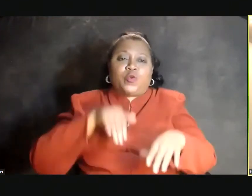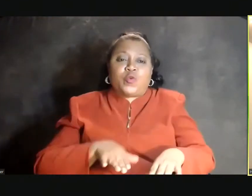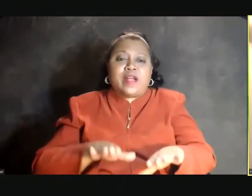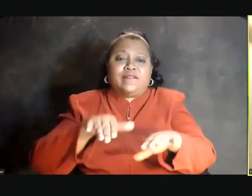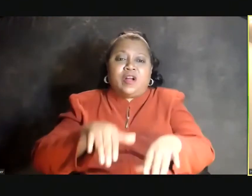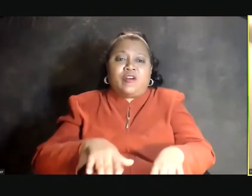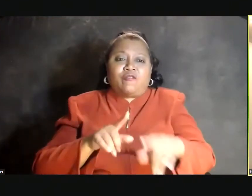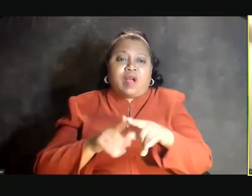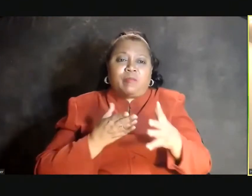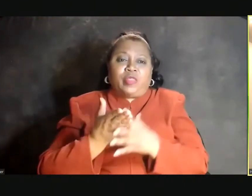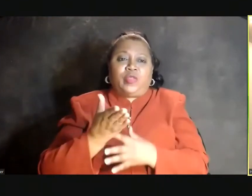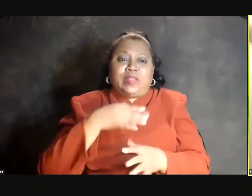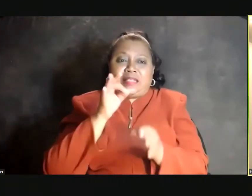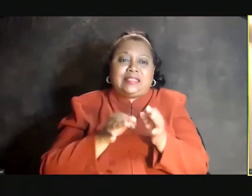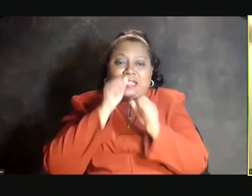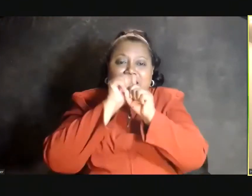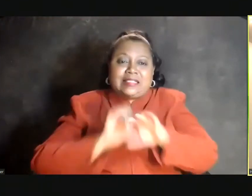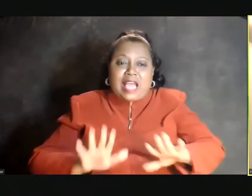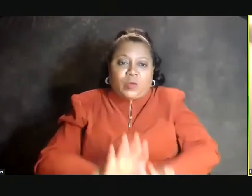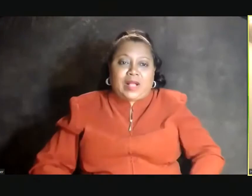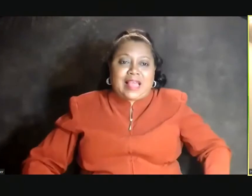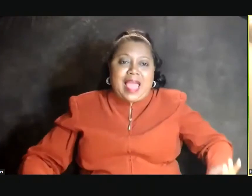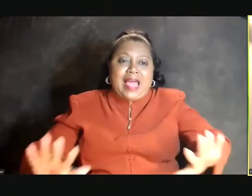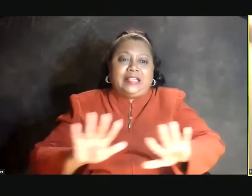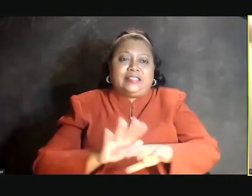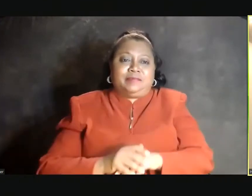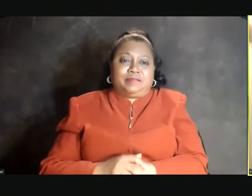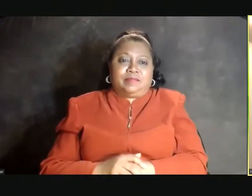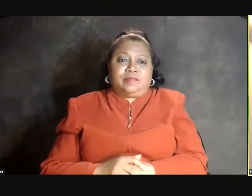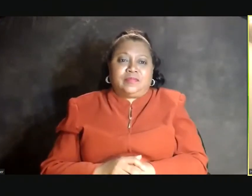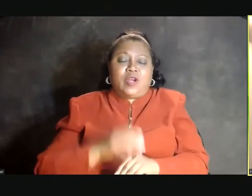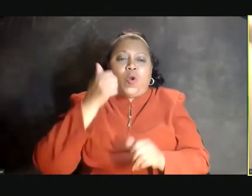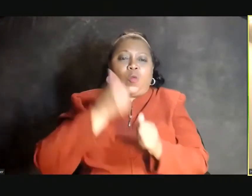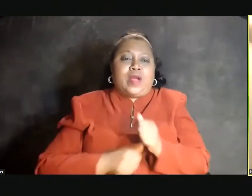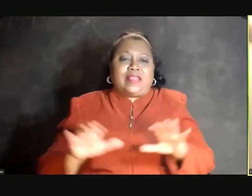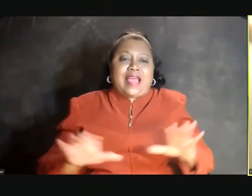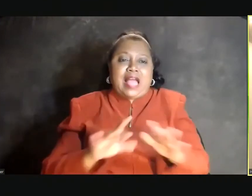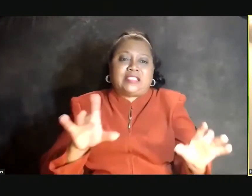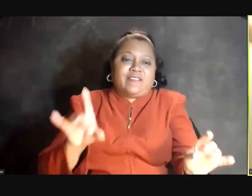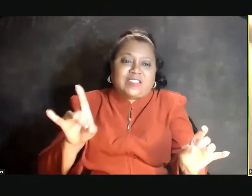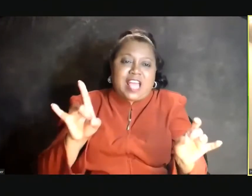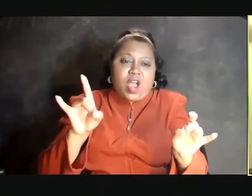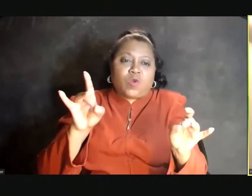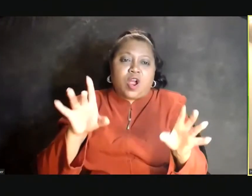(SINGING) --runs through this sacred land. (SINGING) I can't cry no more. (SINGING) With every act of terror-- (SINGING) I can't cry no more.